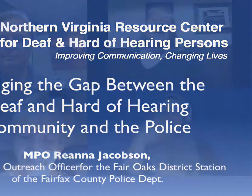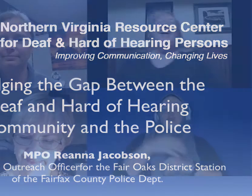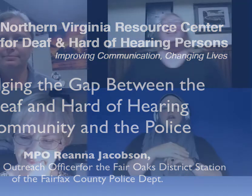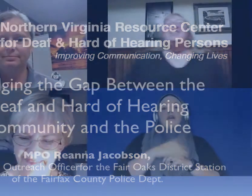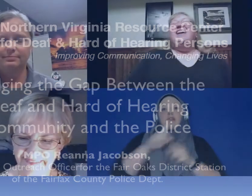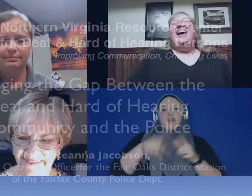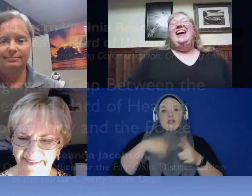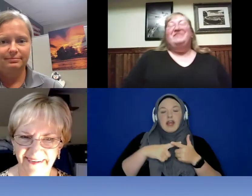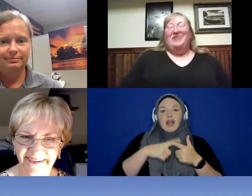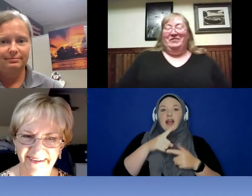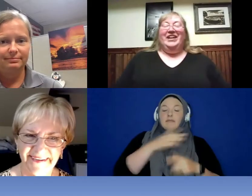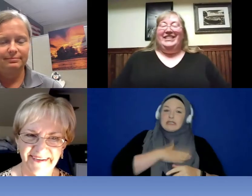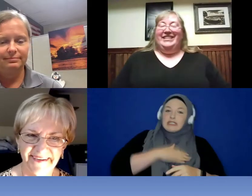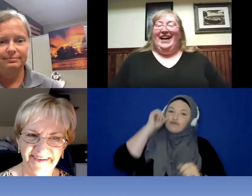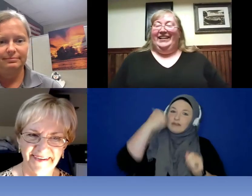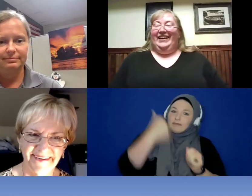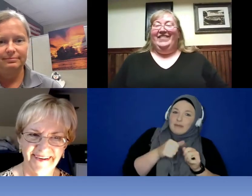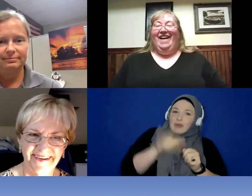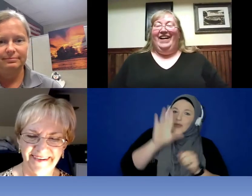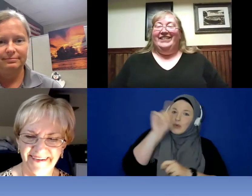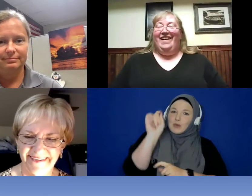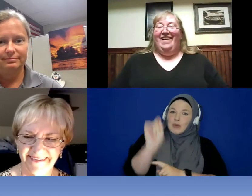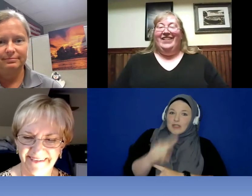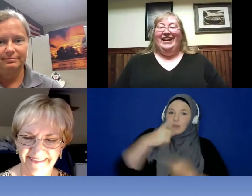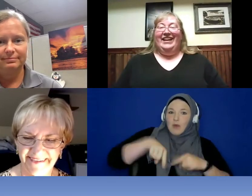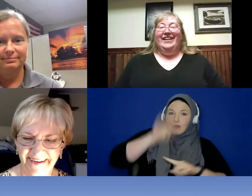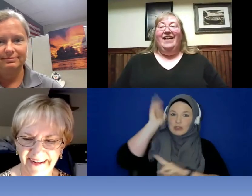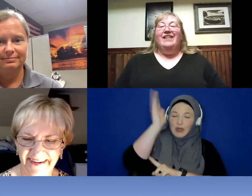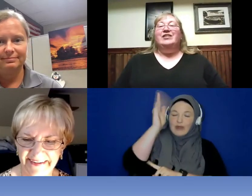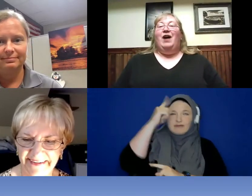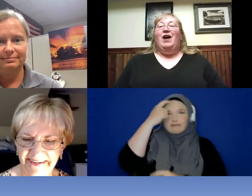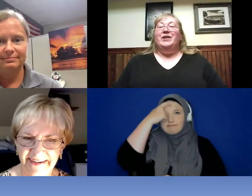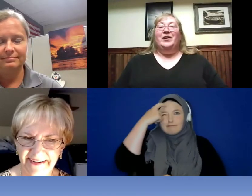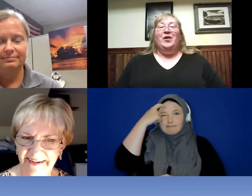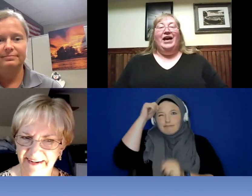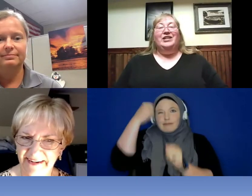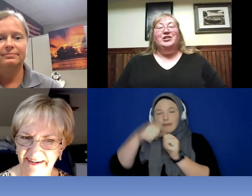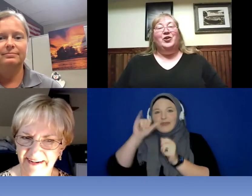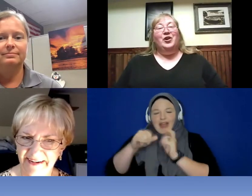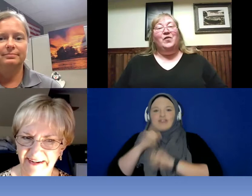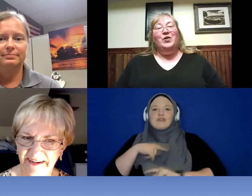on. All right? So, I am going to go ahead and turn it over to